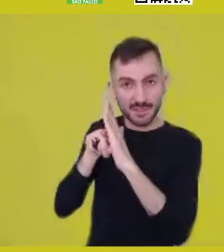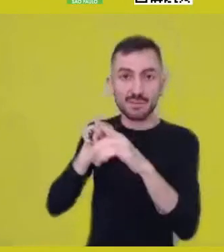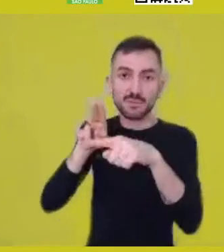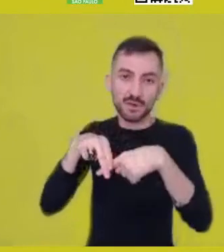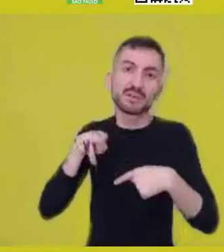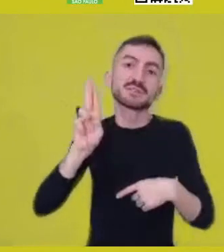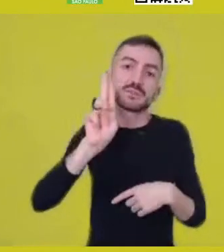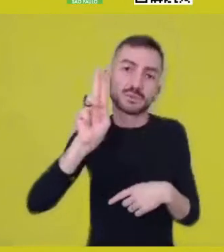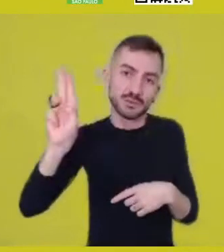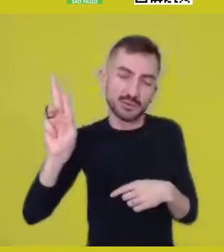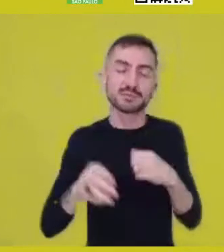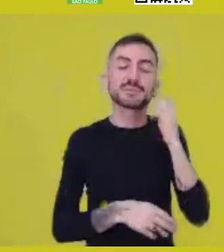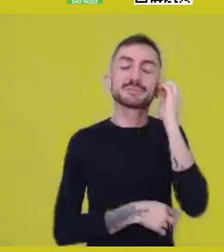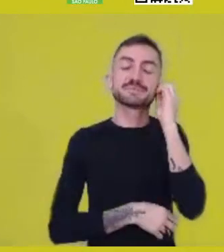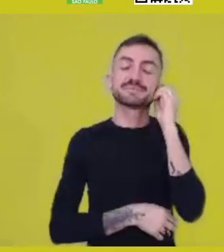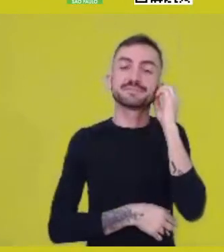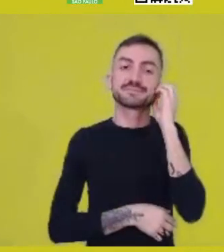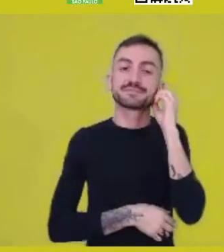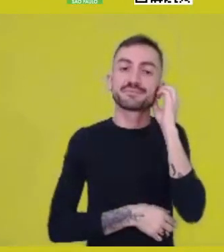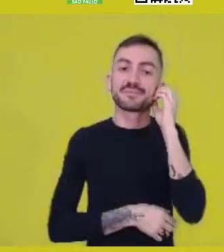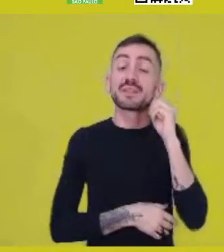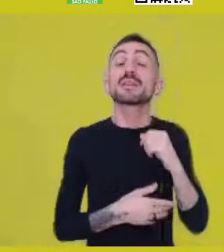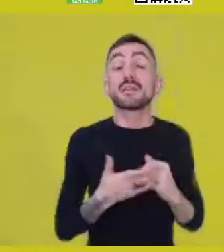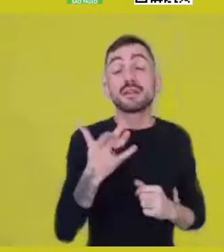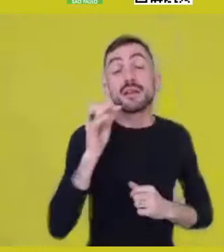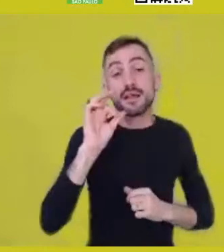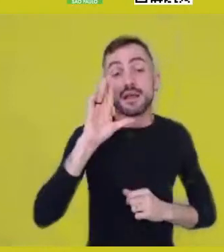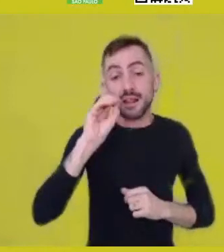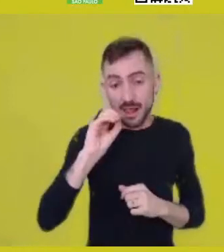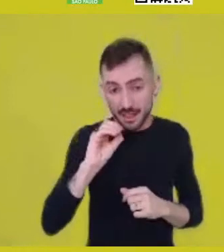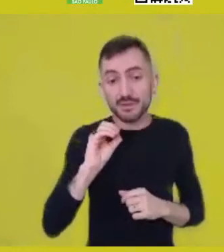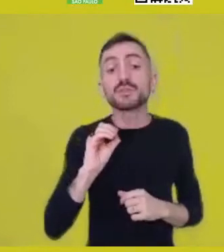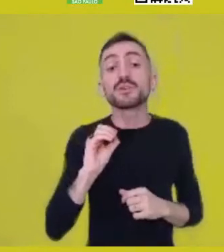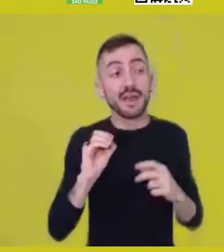It’s a very specific interpretation, therefore,